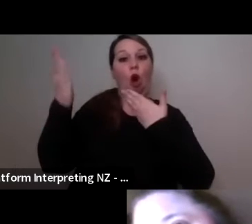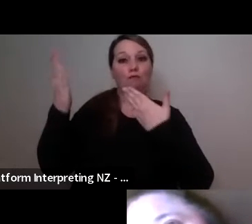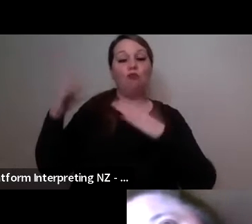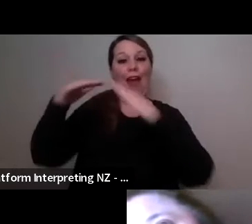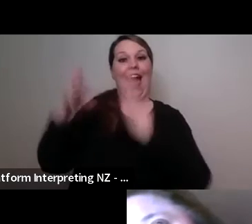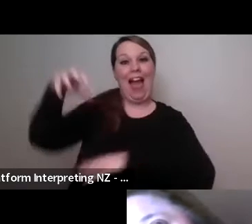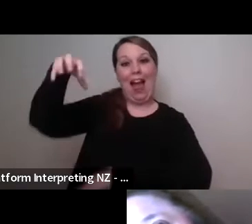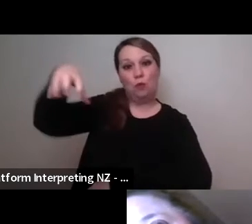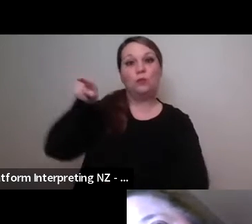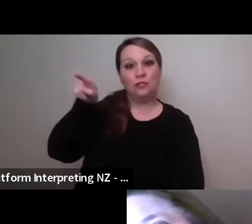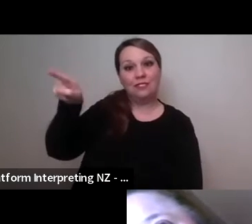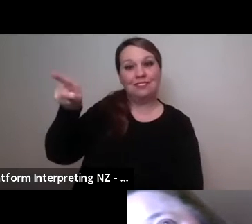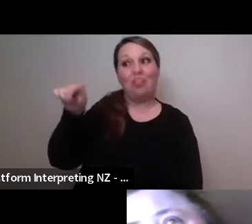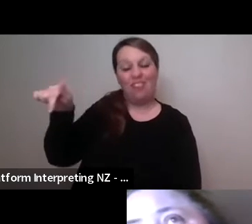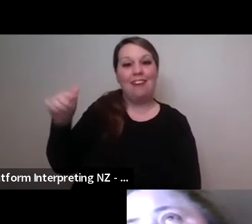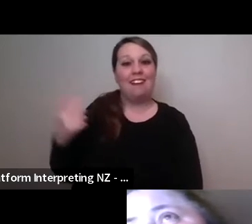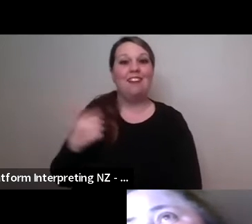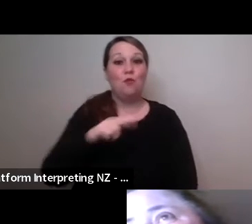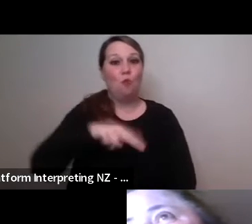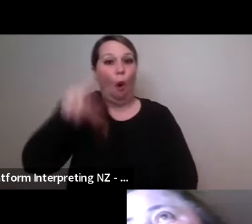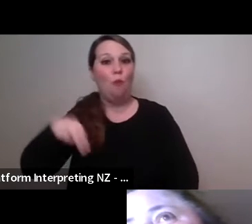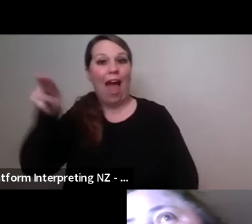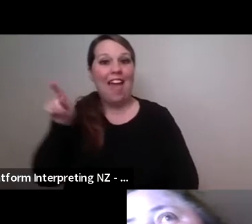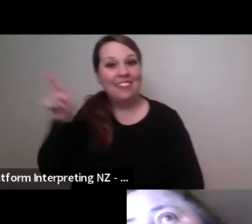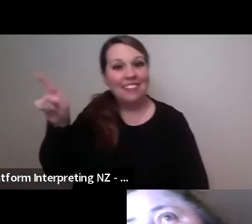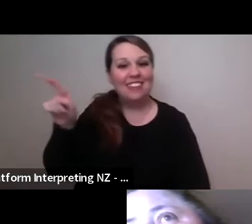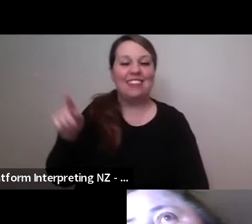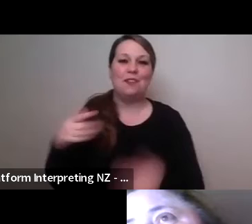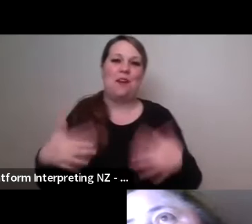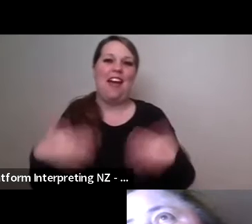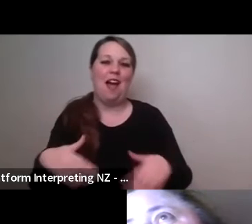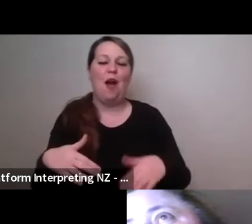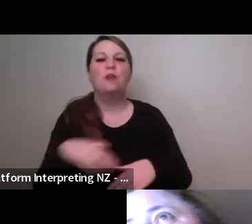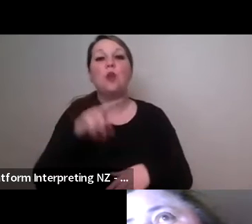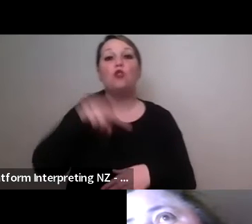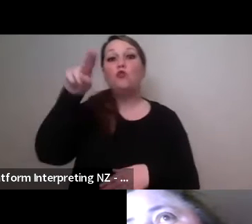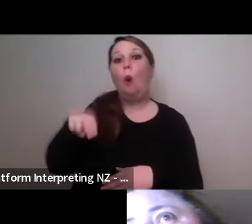that to happen and uh and you know in some ways it's like Norway's you know just beginning with